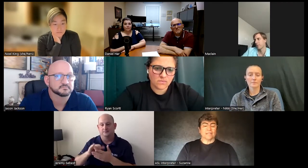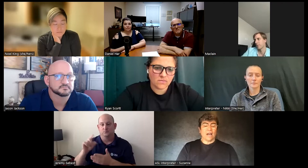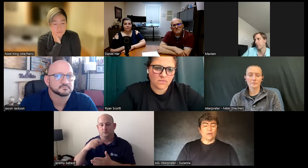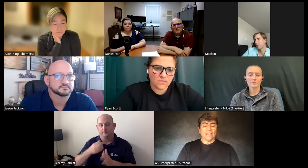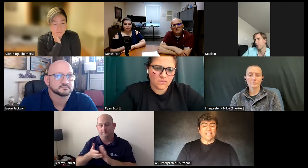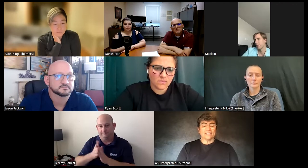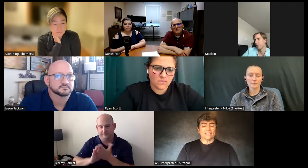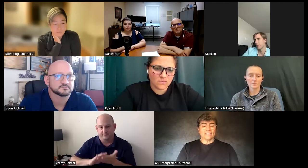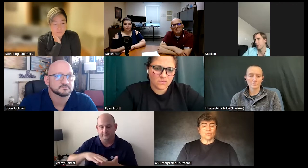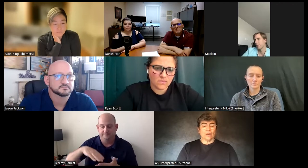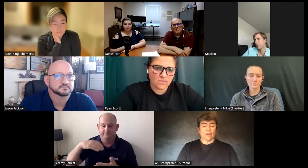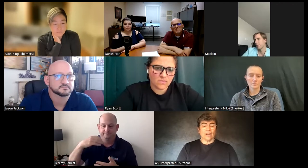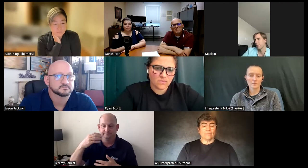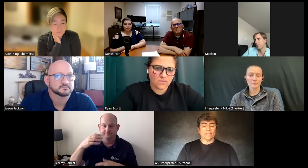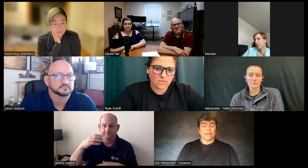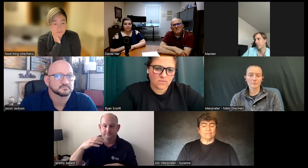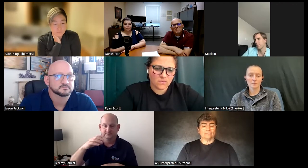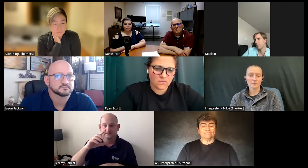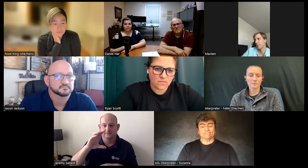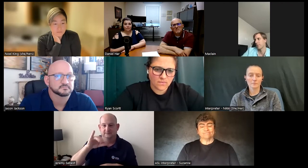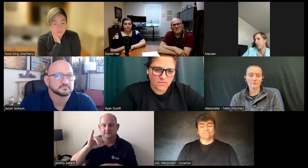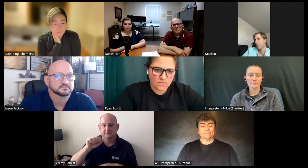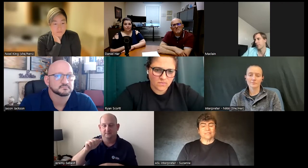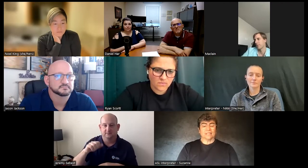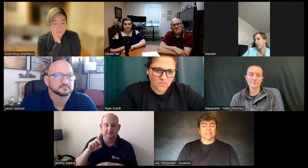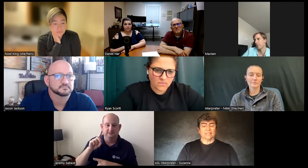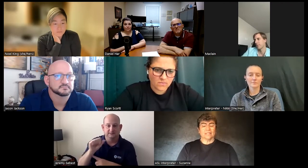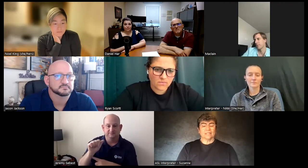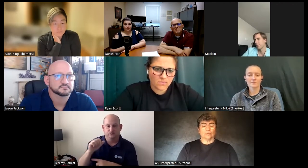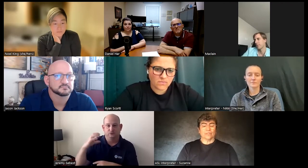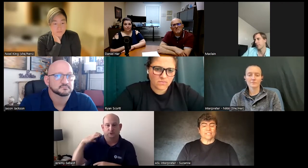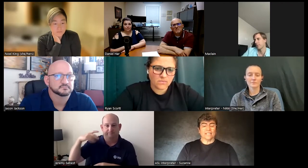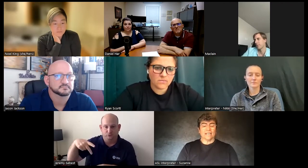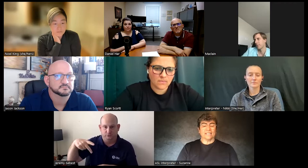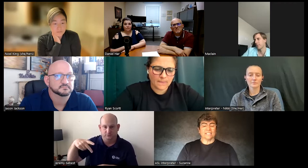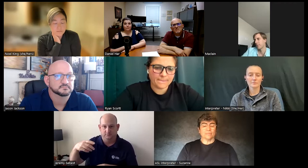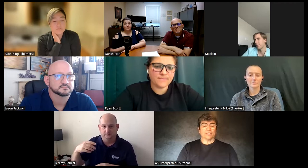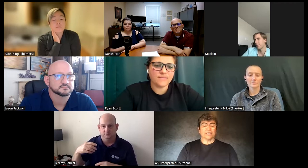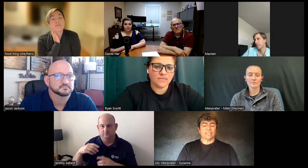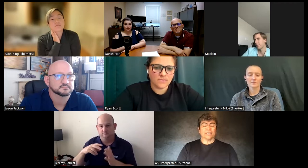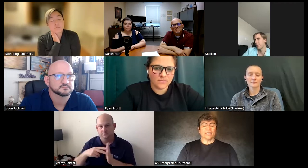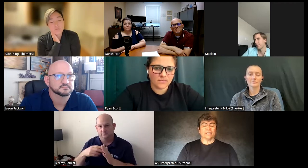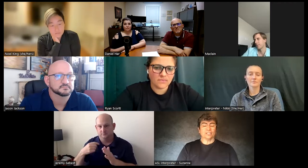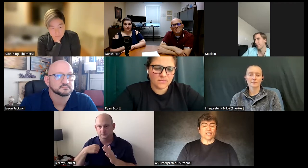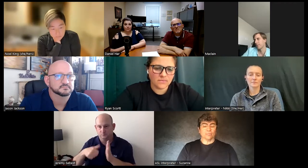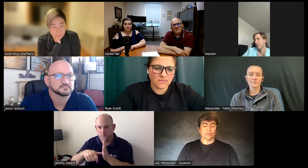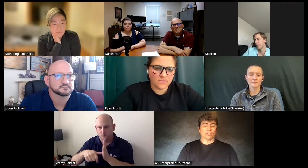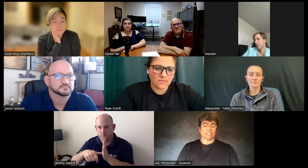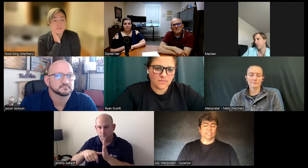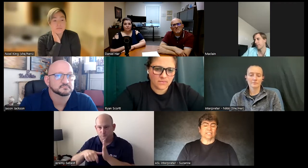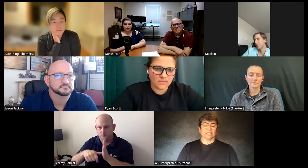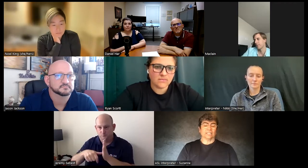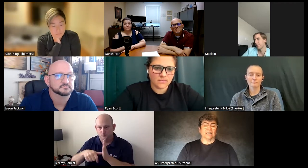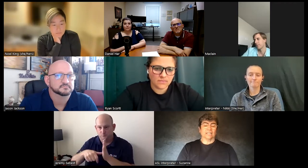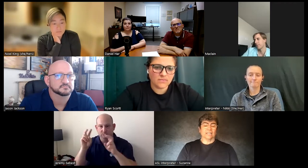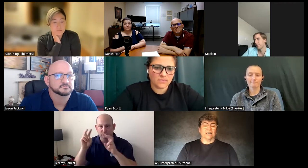nowadays that's where I become with the CIA disability chairperson